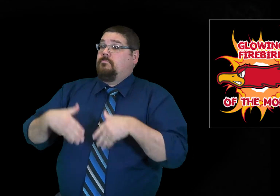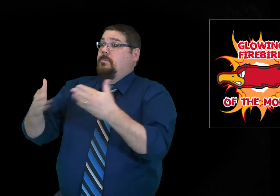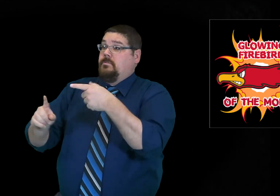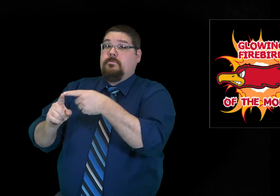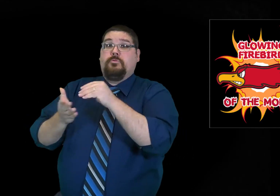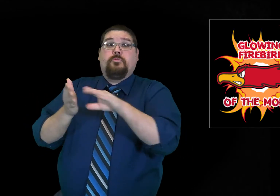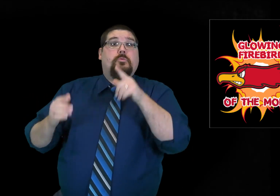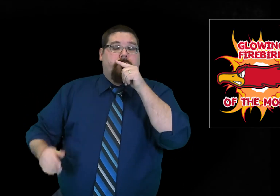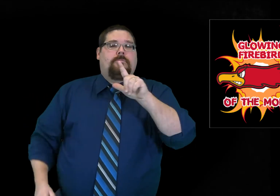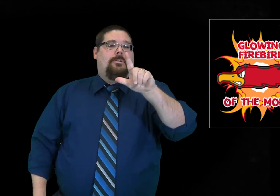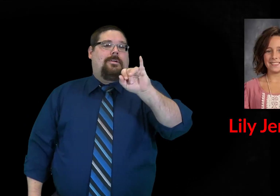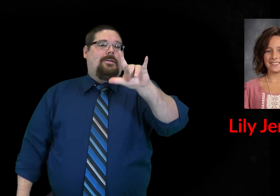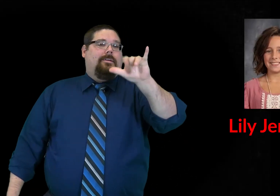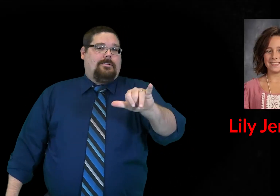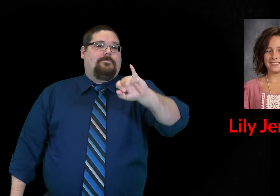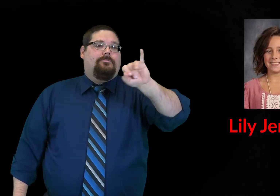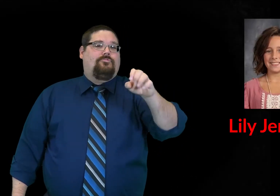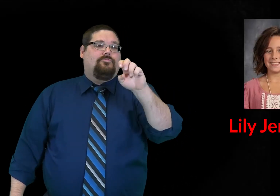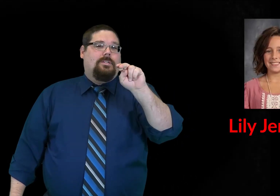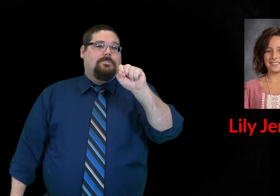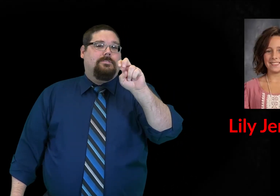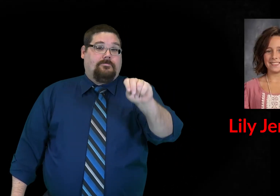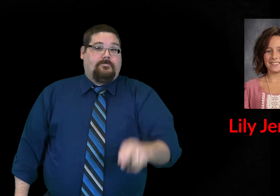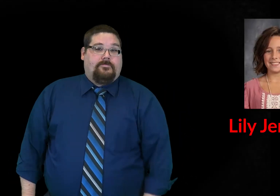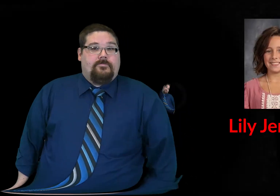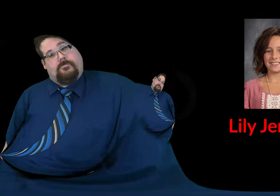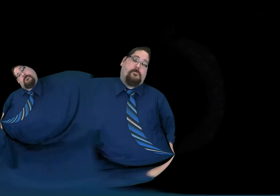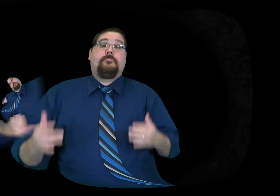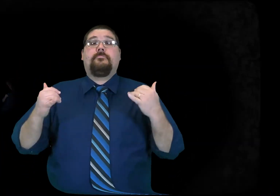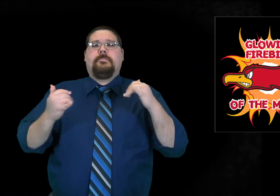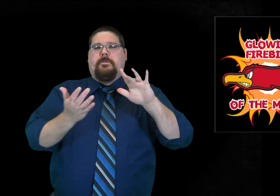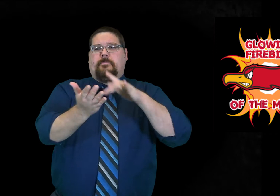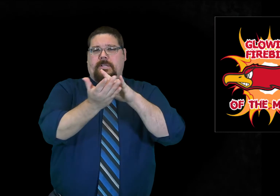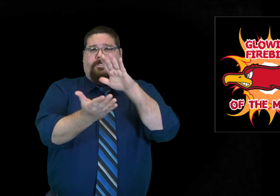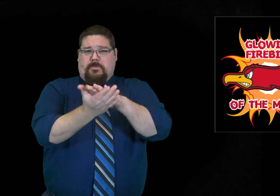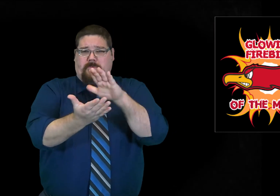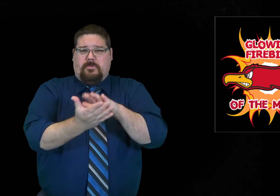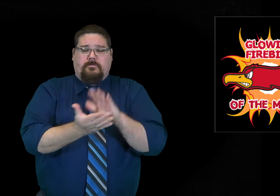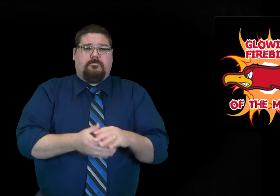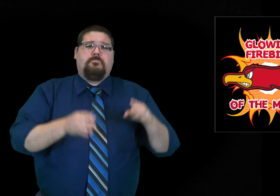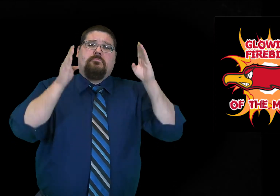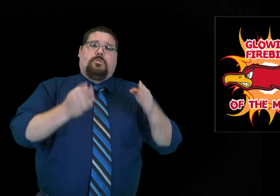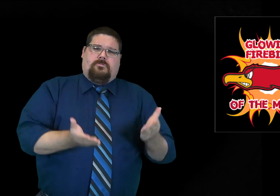This student is Lily Jensen. Now for middle school.